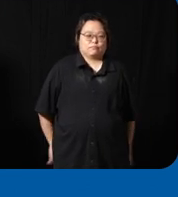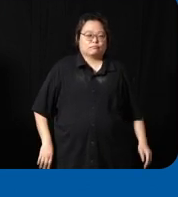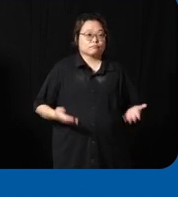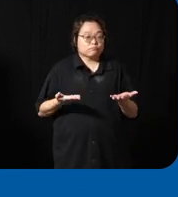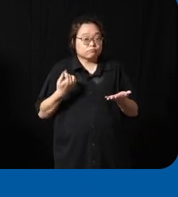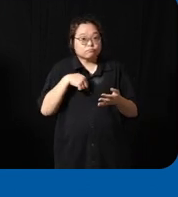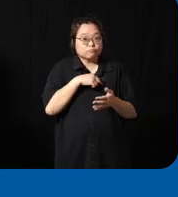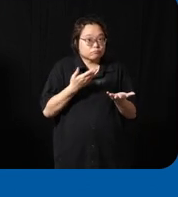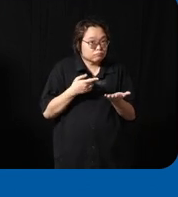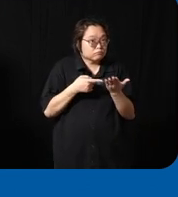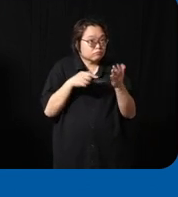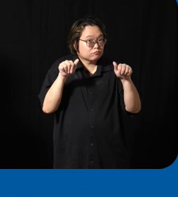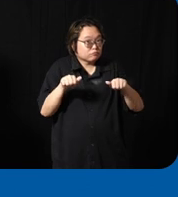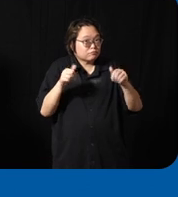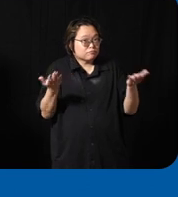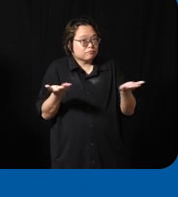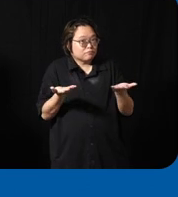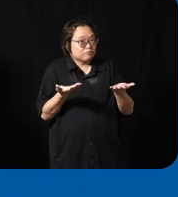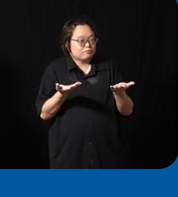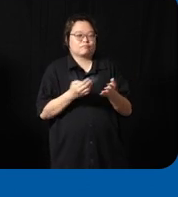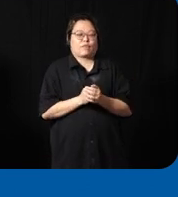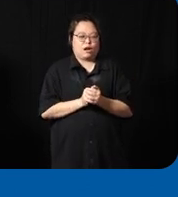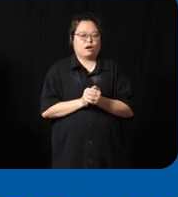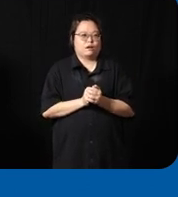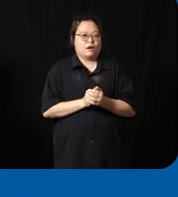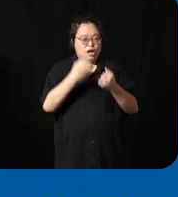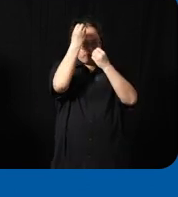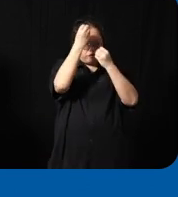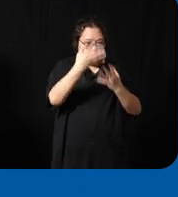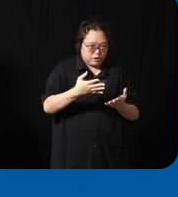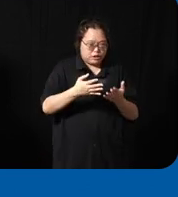uh T label is really providing information and resources we have different engagement Outreach